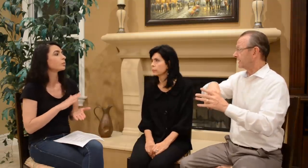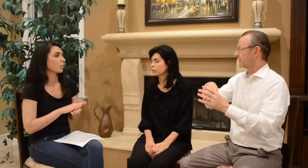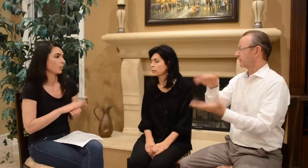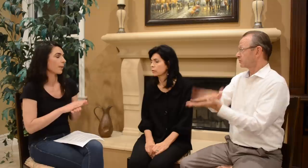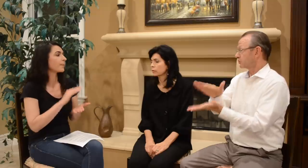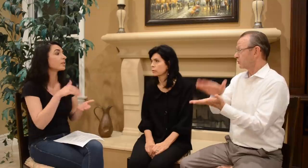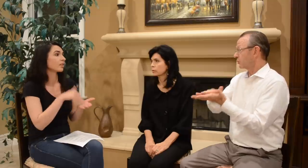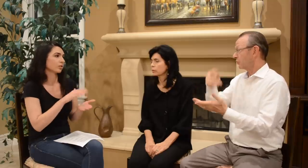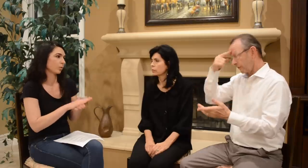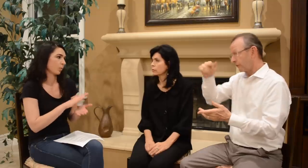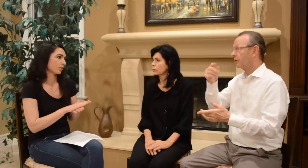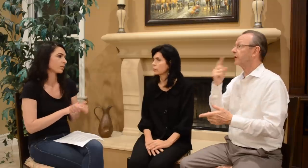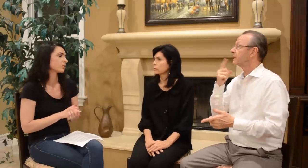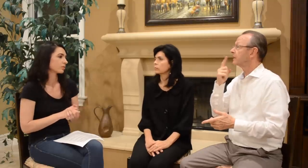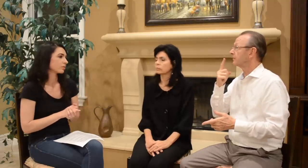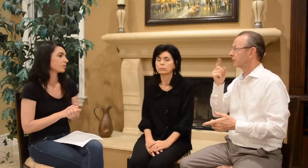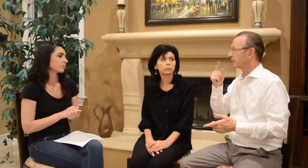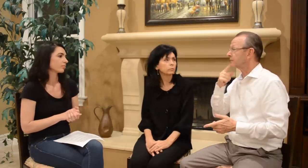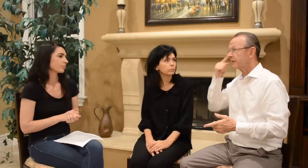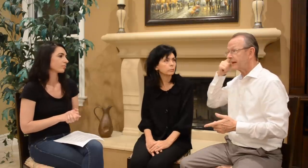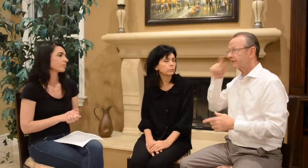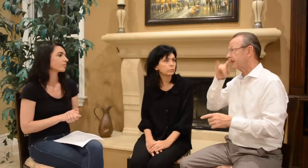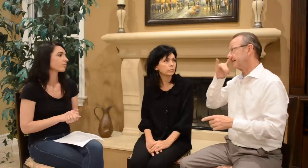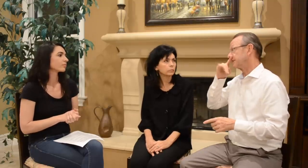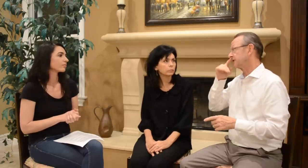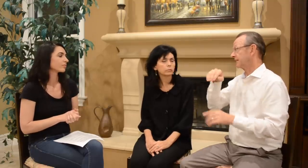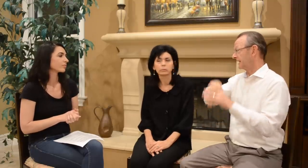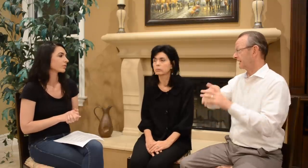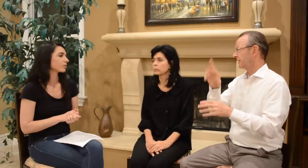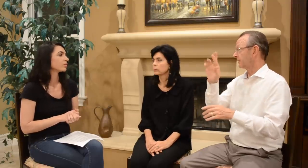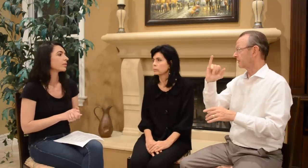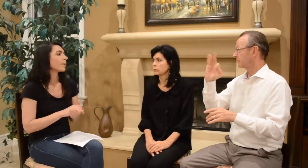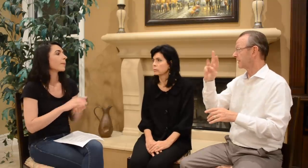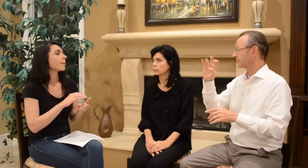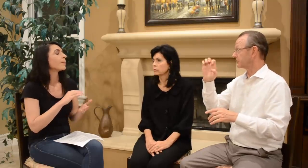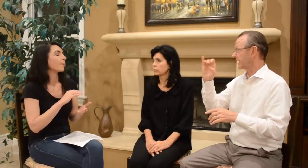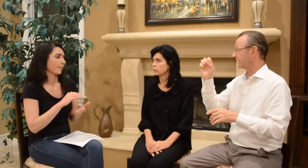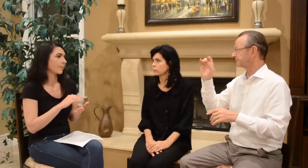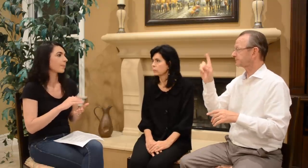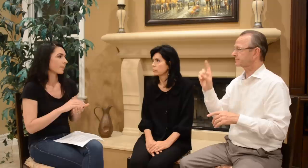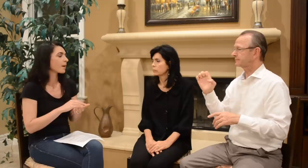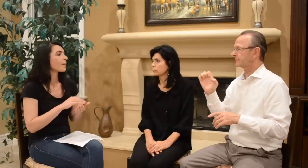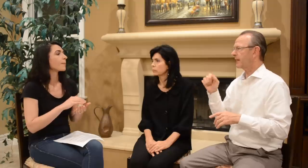Ashley: Middle school… in middle school. Dad: school for deaf kids in Riverside.